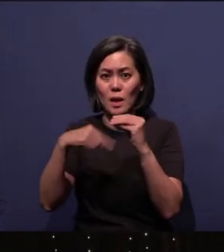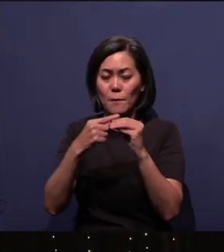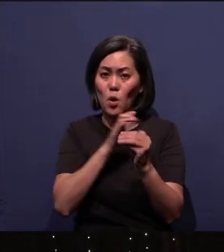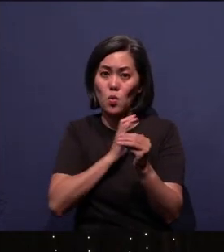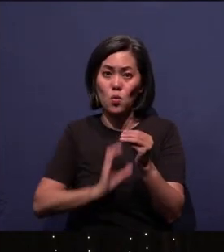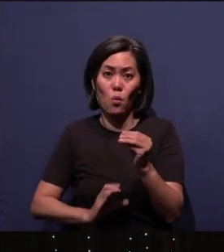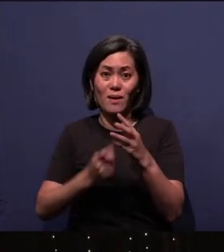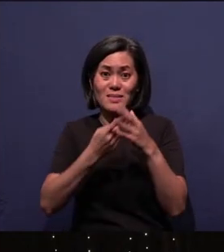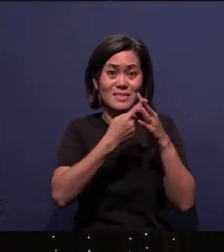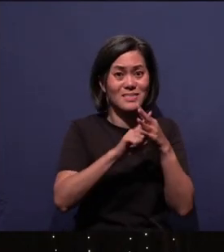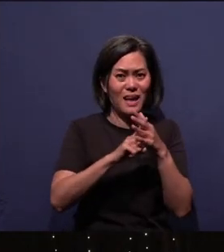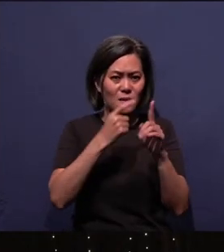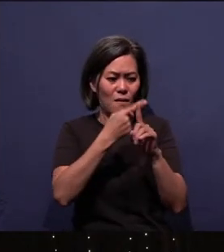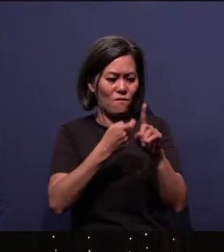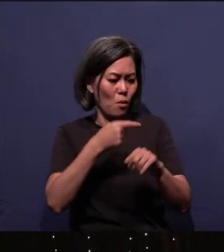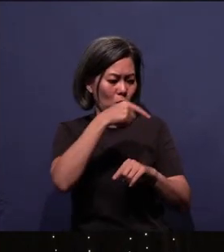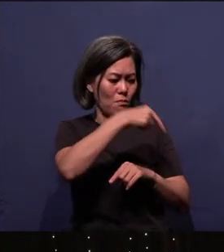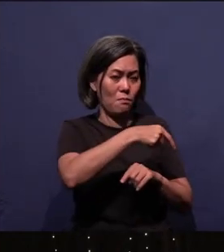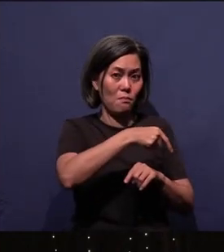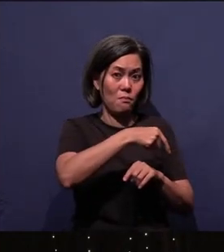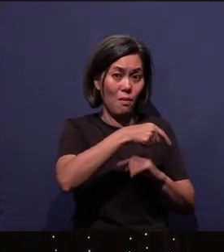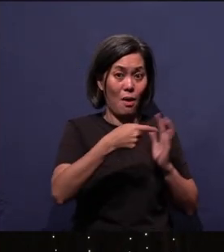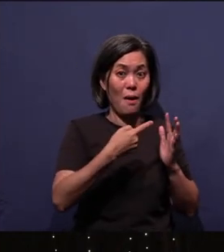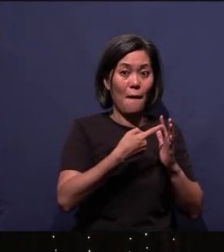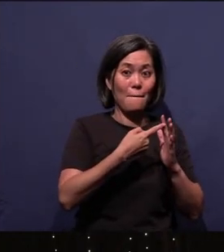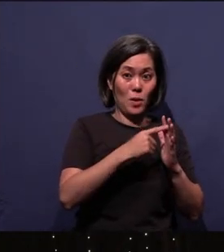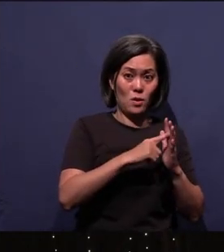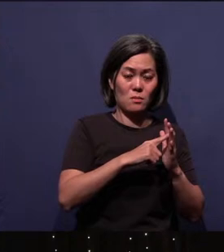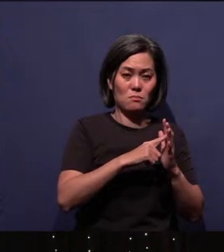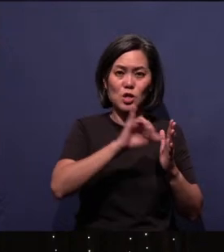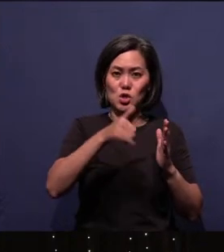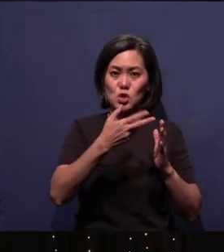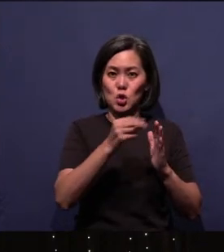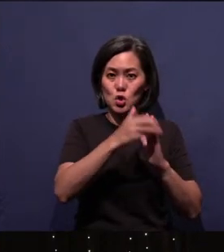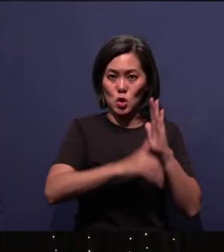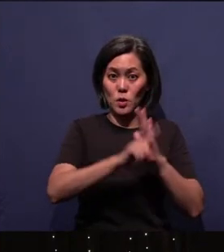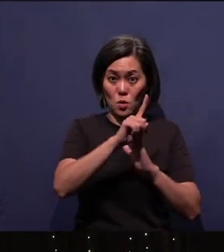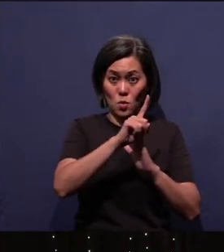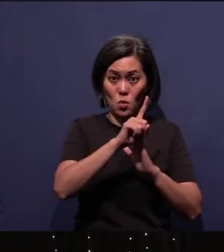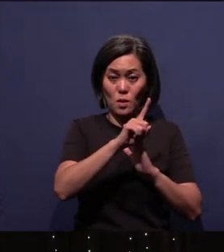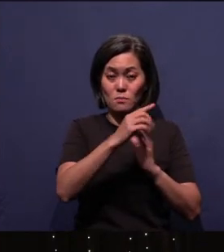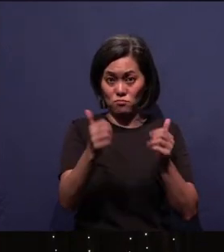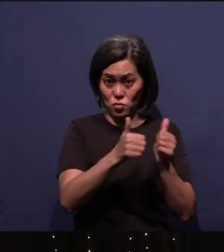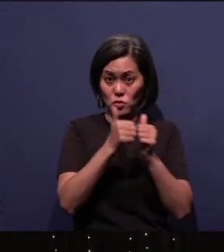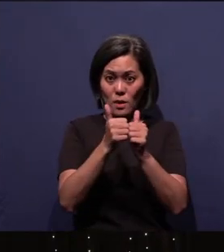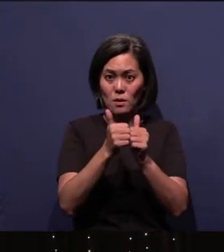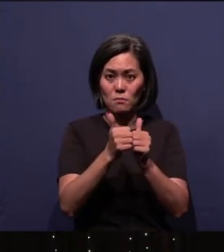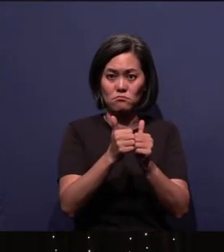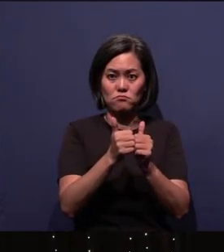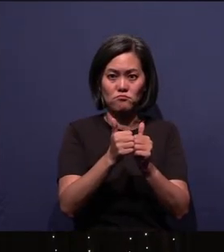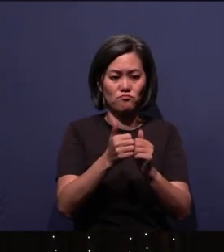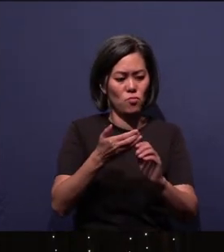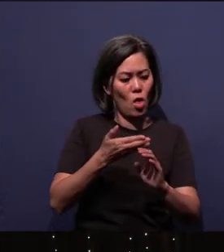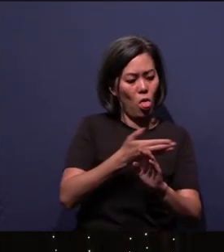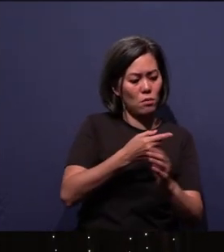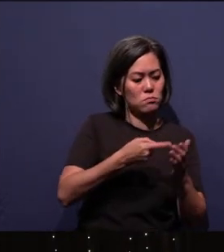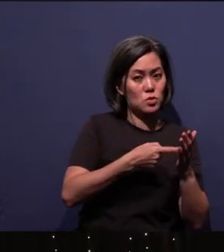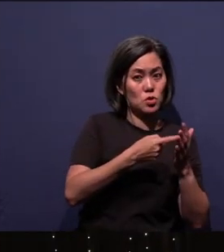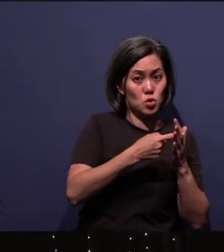at the very beginning, let's read together from John 1. One, two, three... In the beginning was the Word,